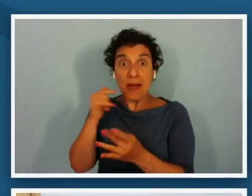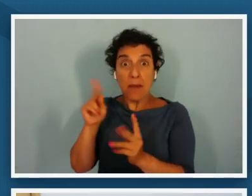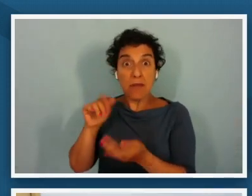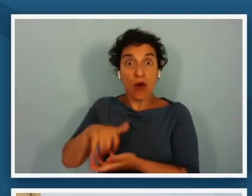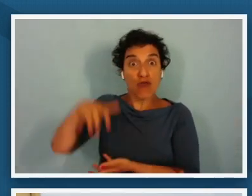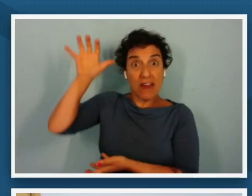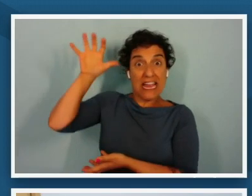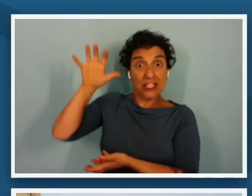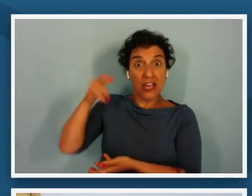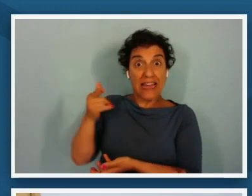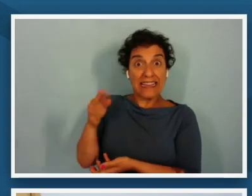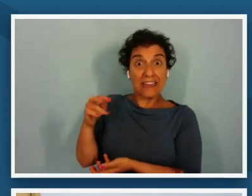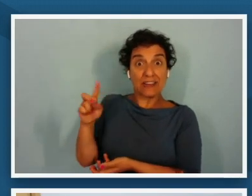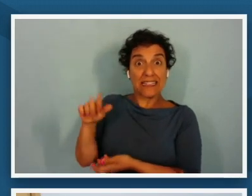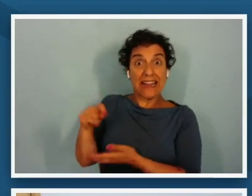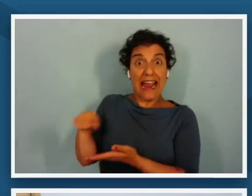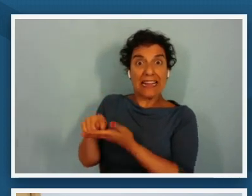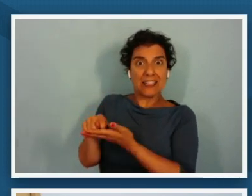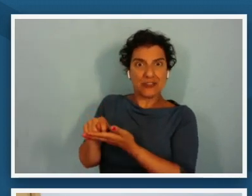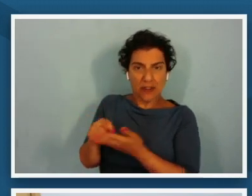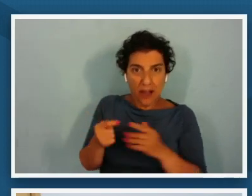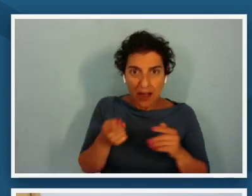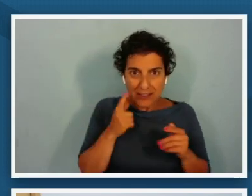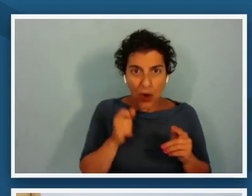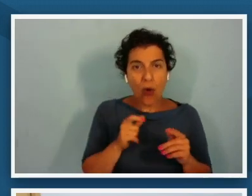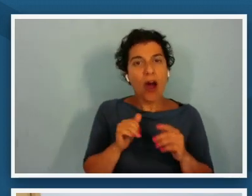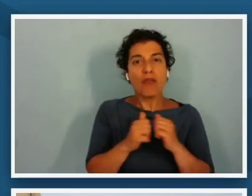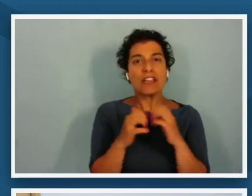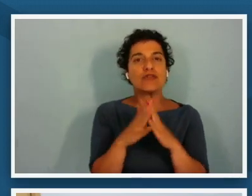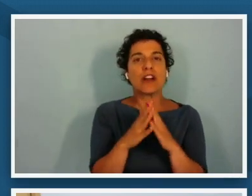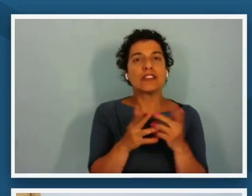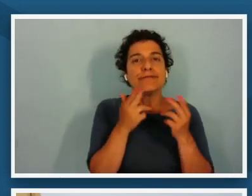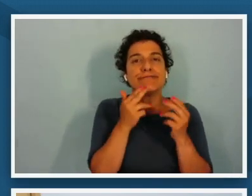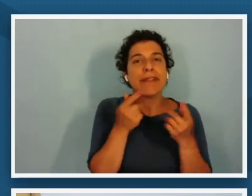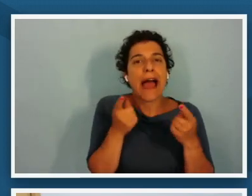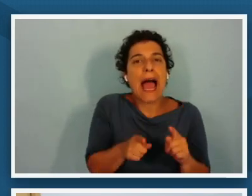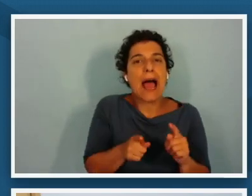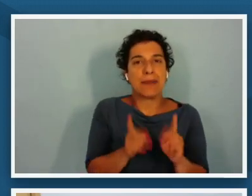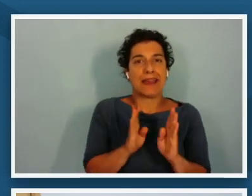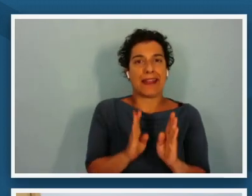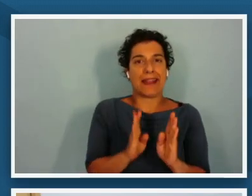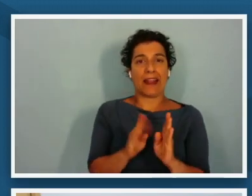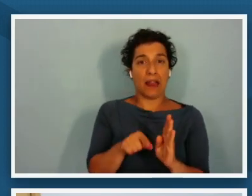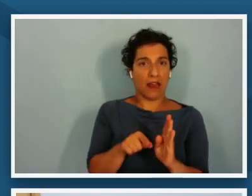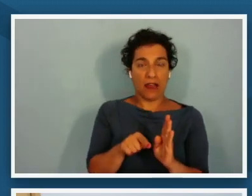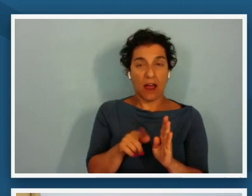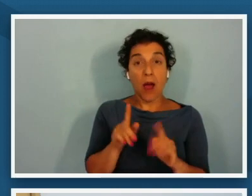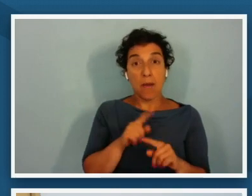kind of just something that happened in there in between and i think when we have an opportunity